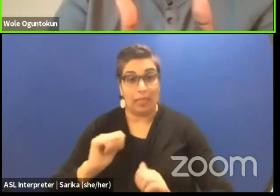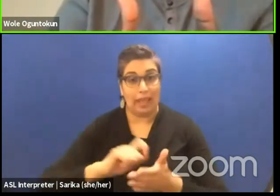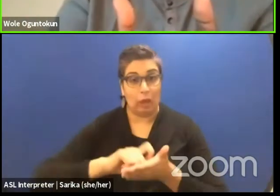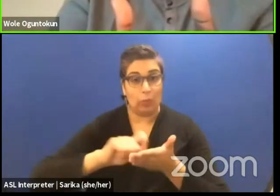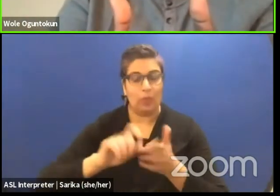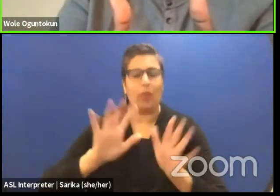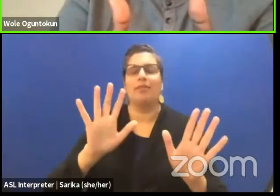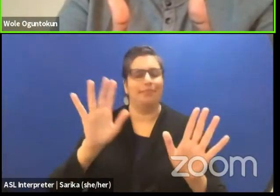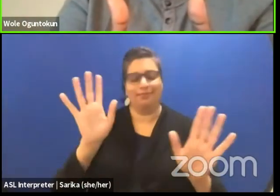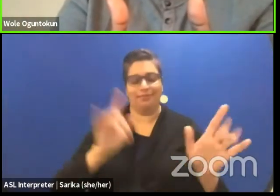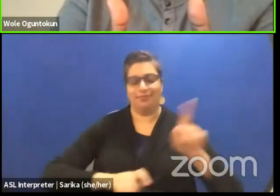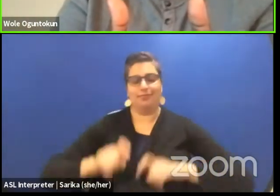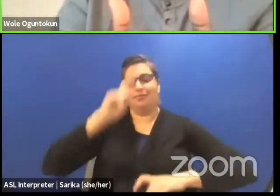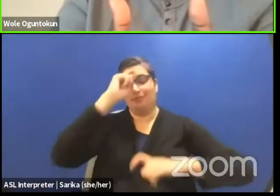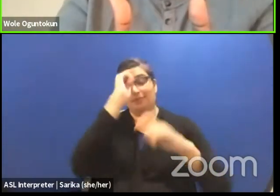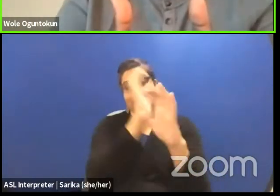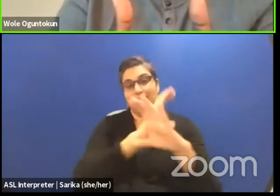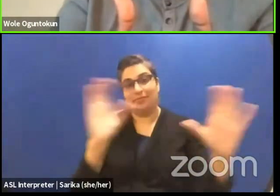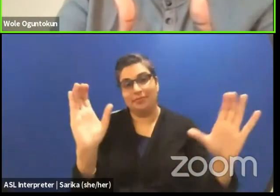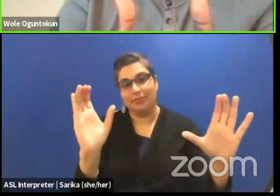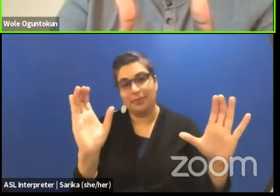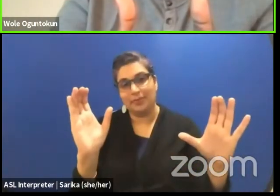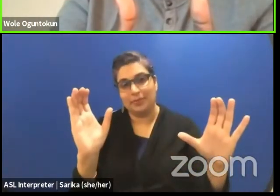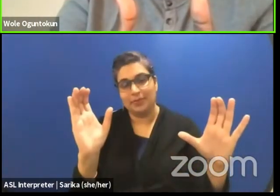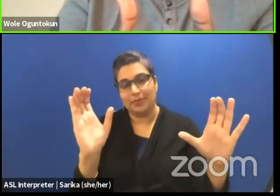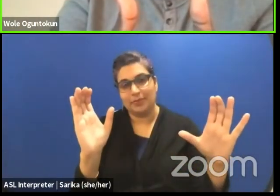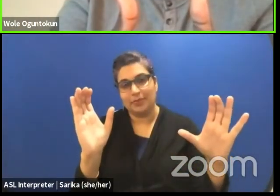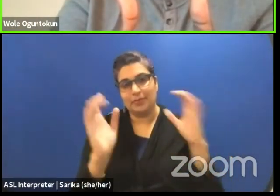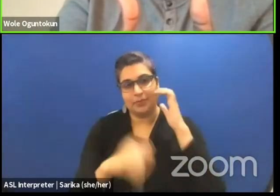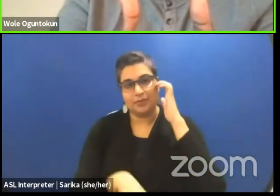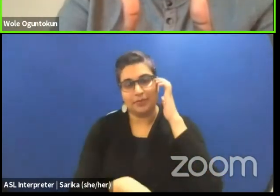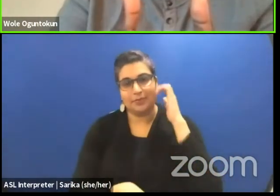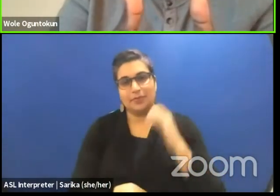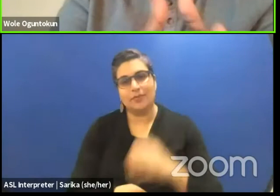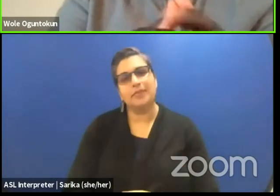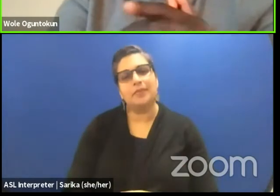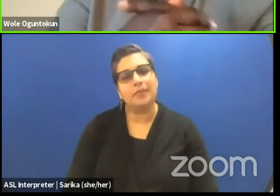let's imagine a play is written with Islam at its core.